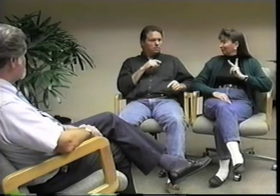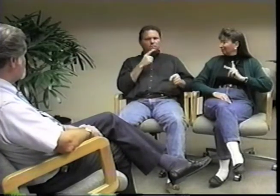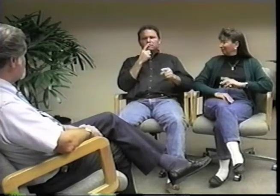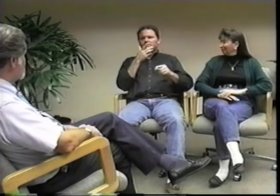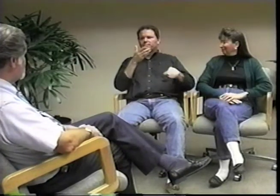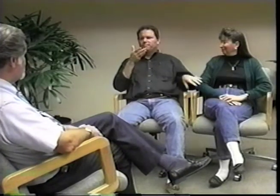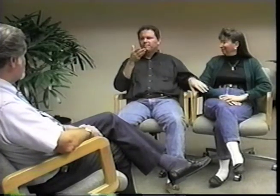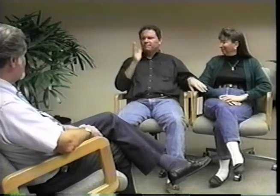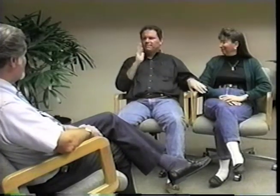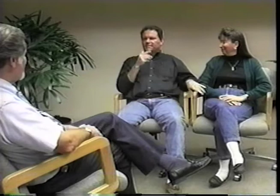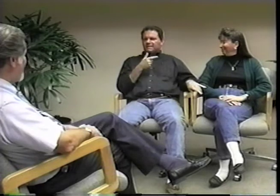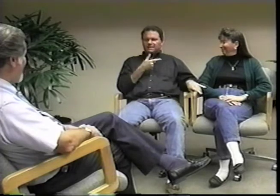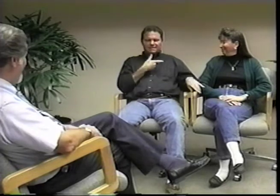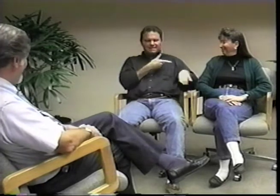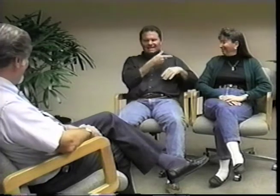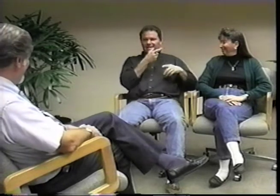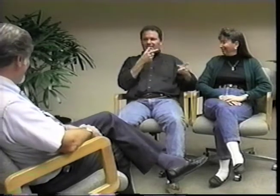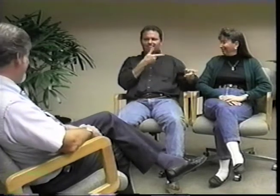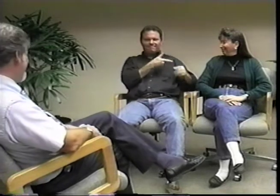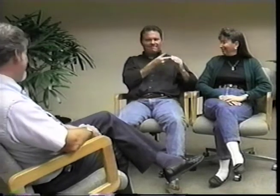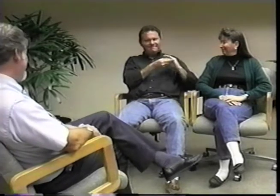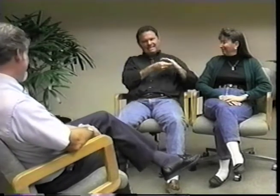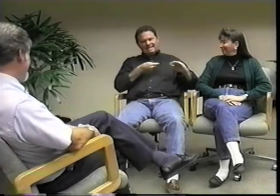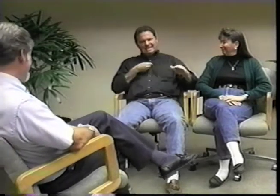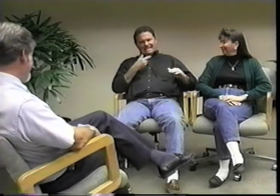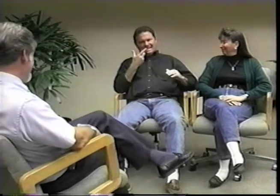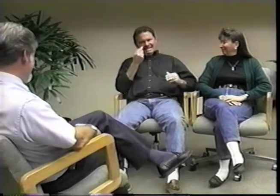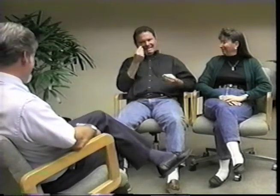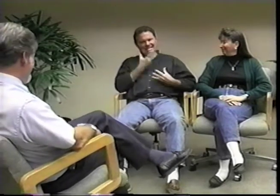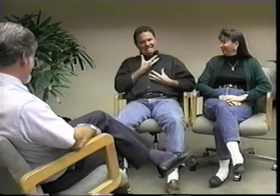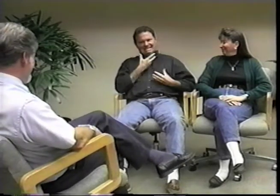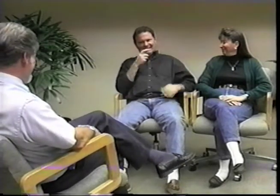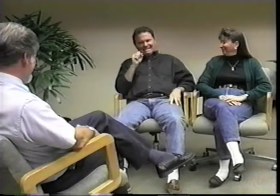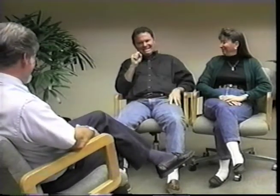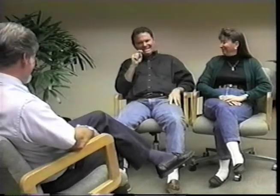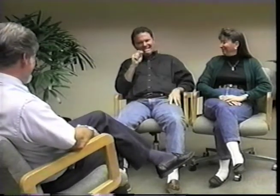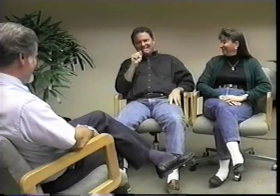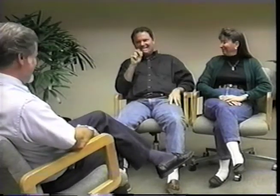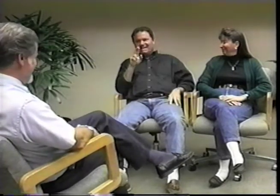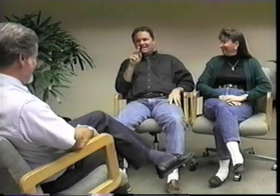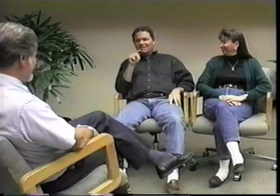That's right. I forgot!